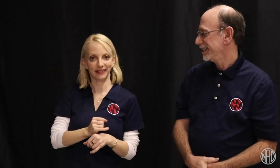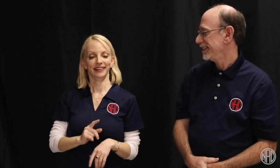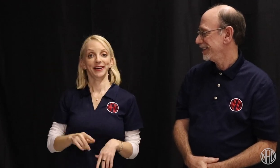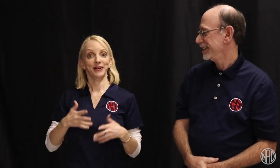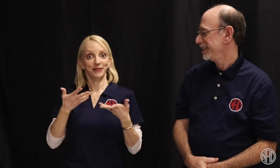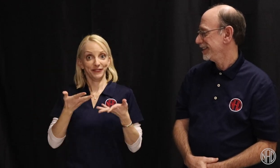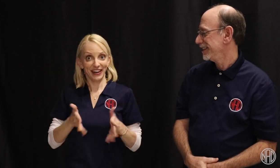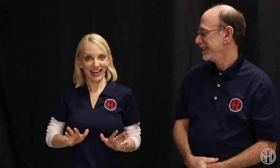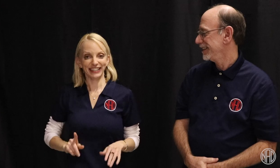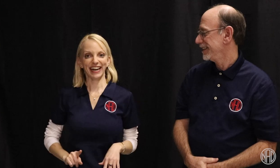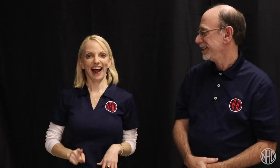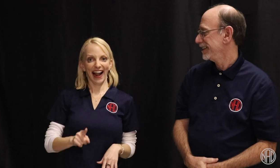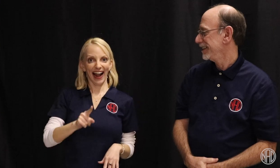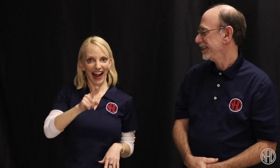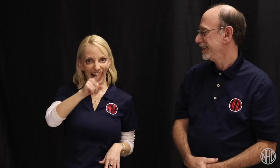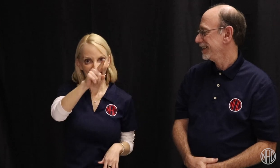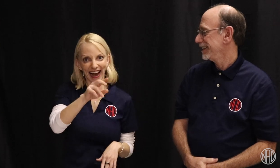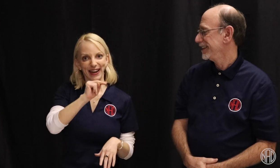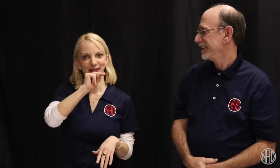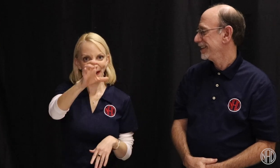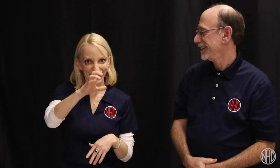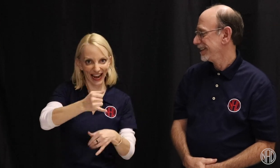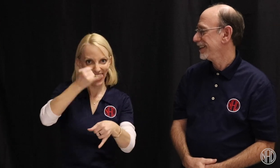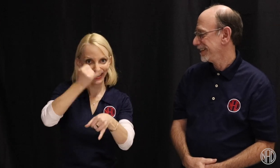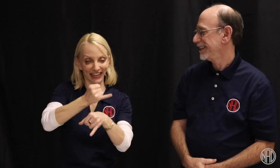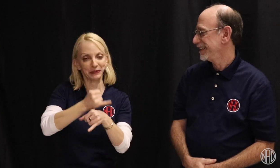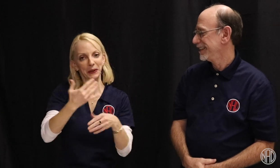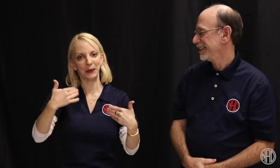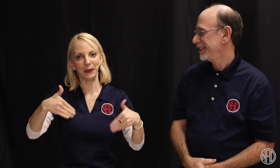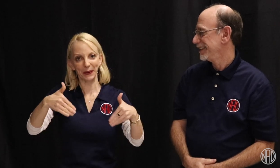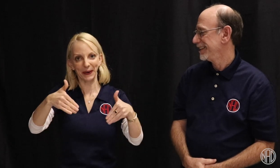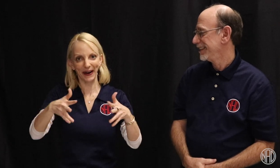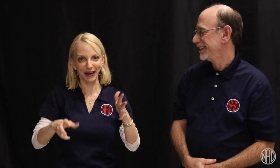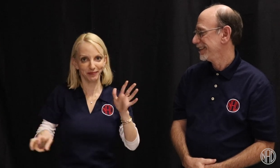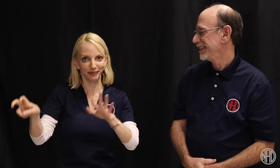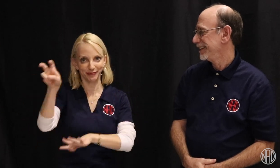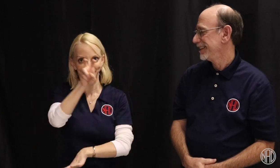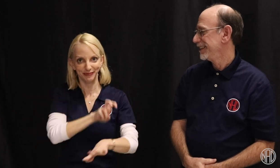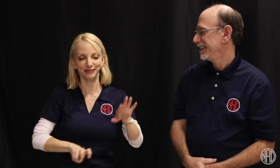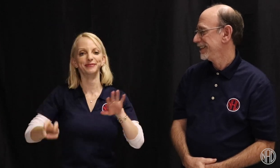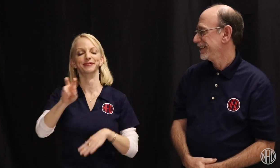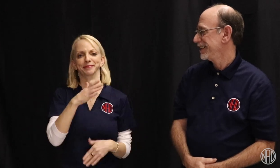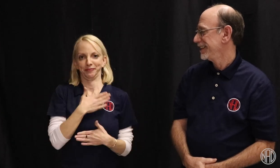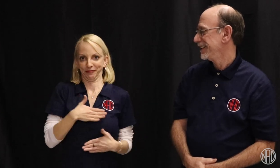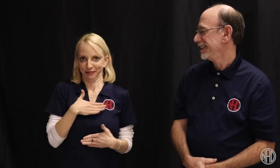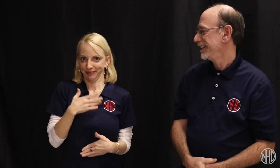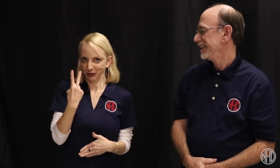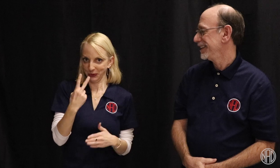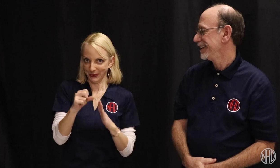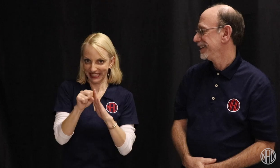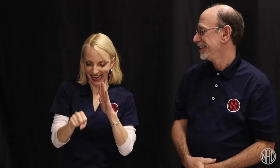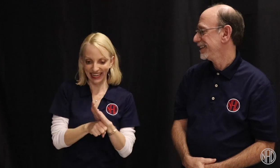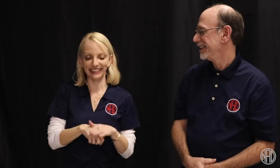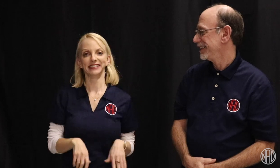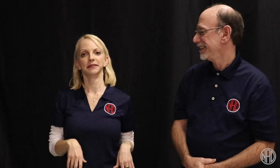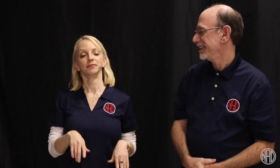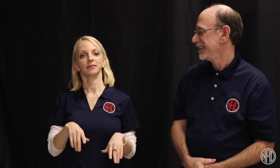and then we came back up north to visit the North Carolina School for Deaf and Blind. So, there has been a lot of traveling! It has been a really enjoyable time visiting both states.